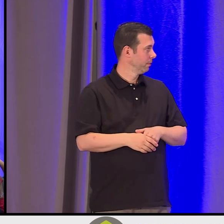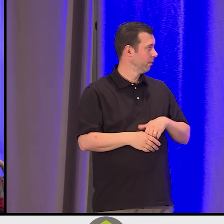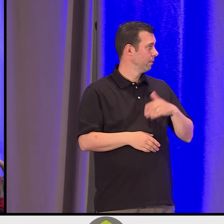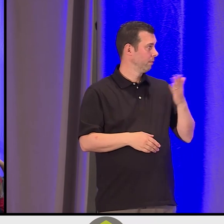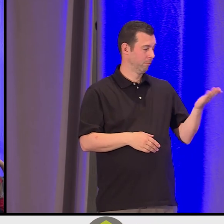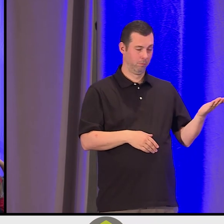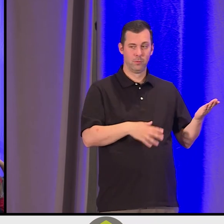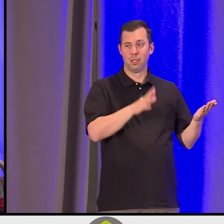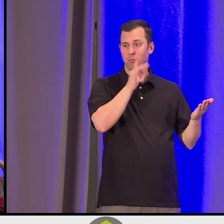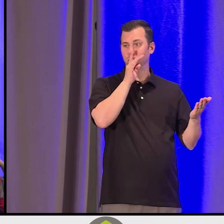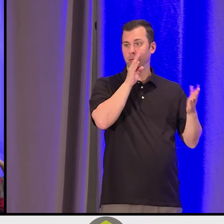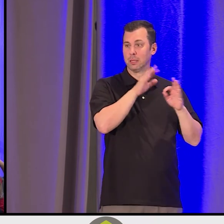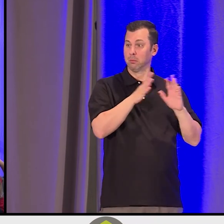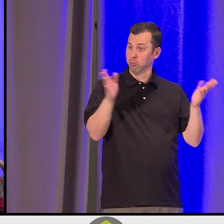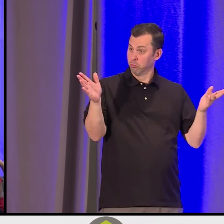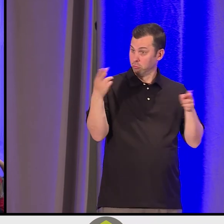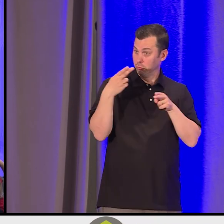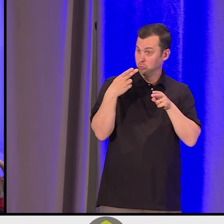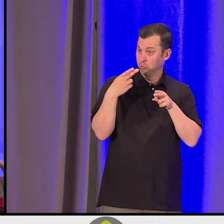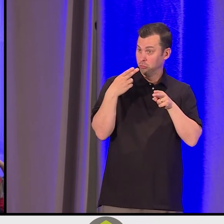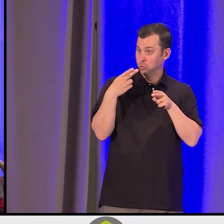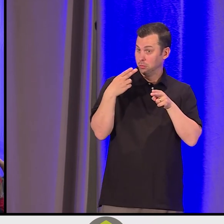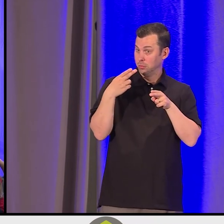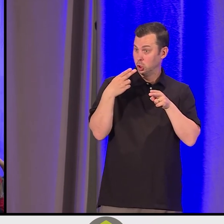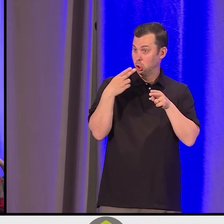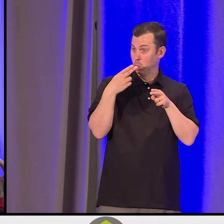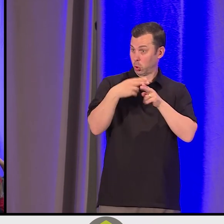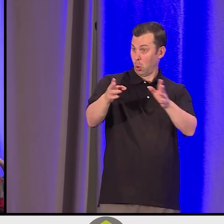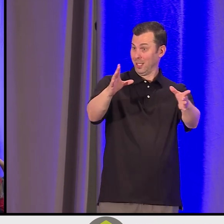In our language, short speech, because our speeches can go on long.